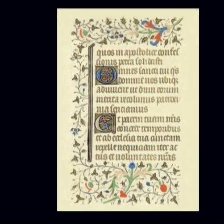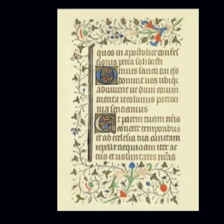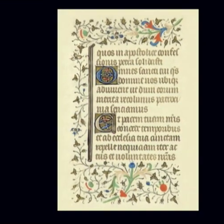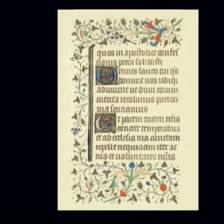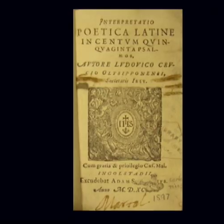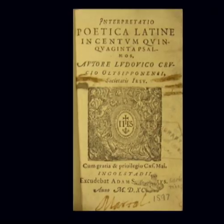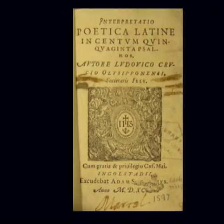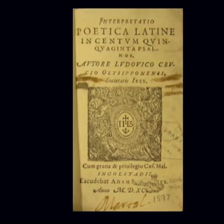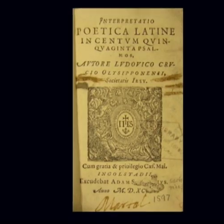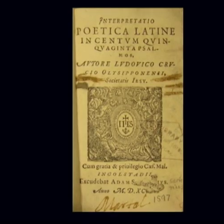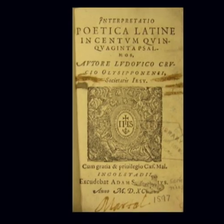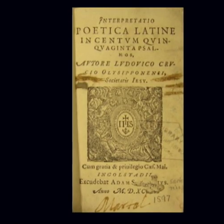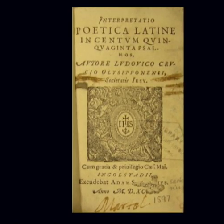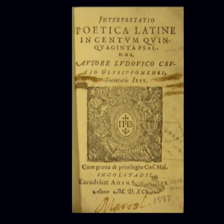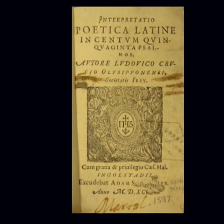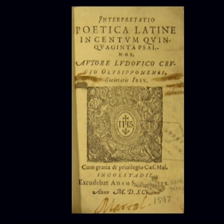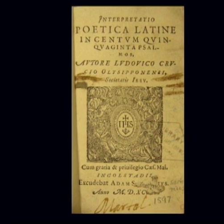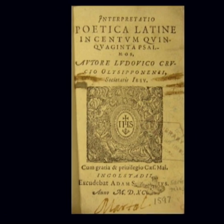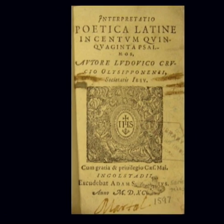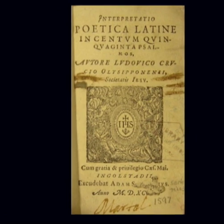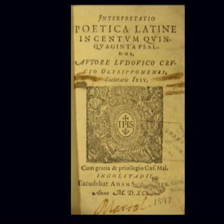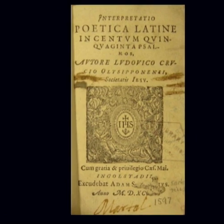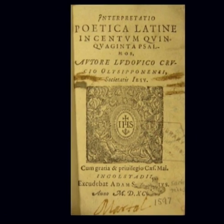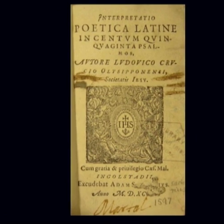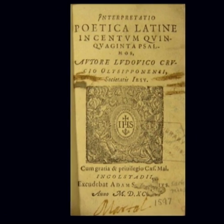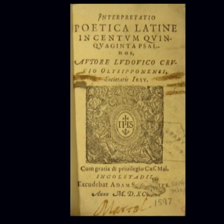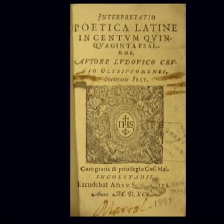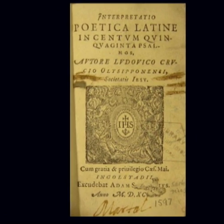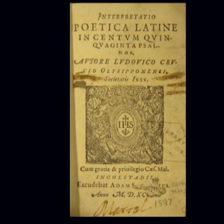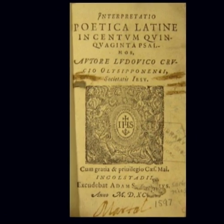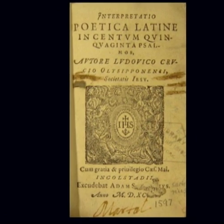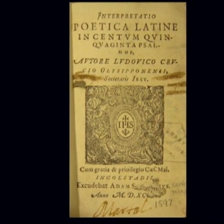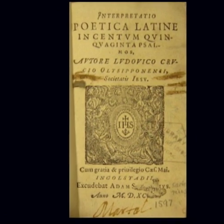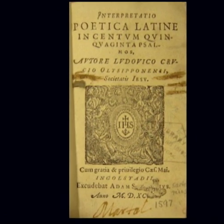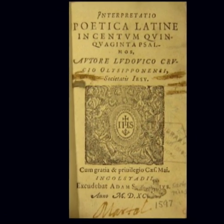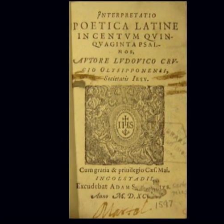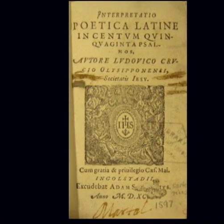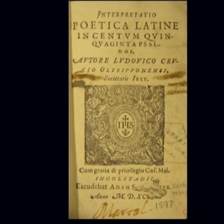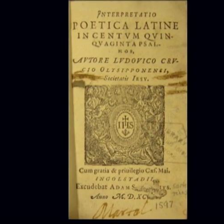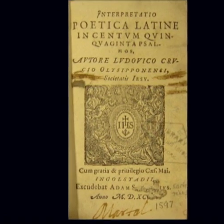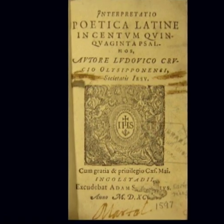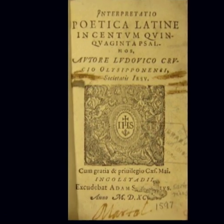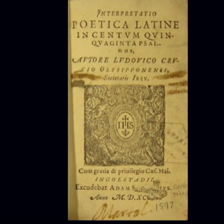and was written down on paper, and it was in a book, and therefore it was valorized as better.